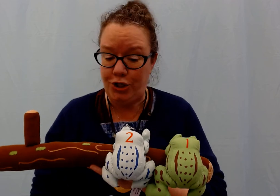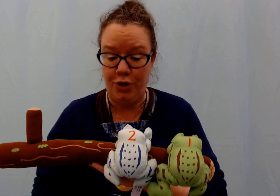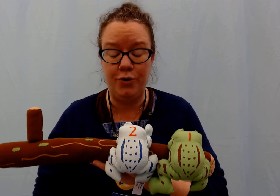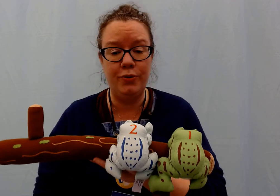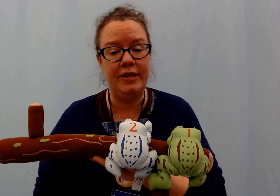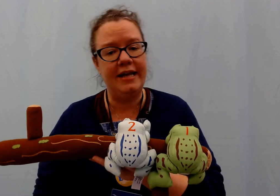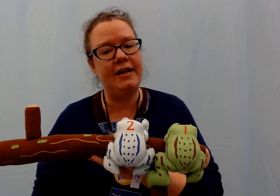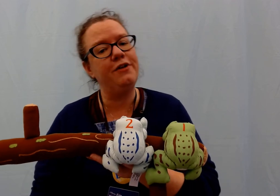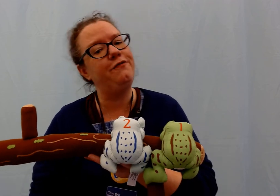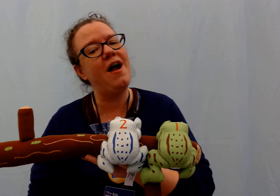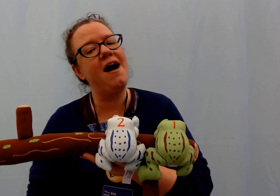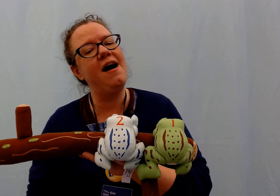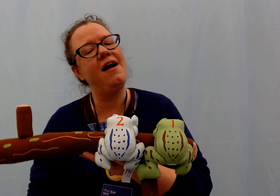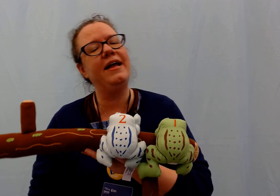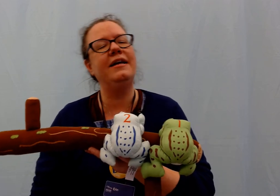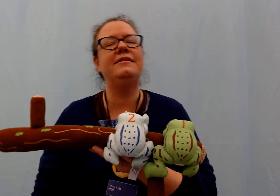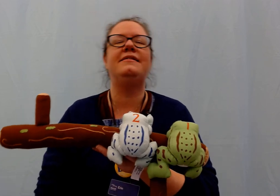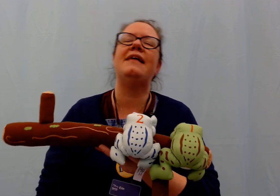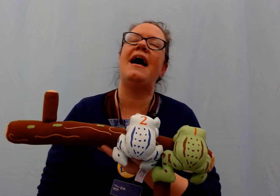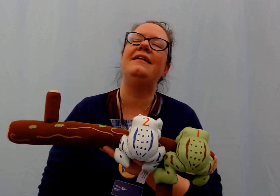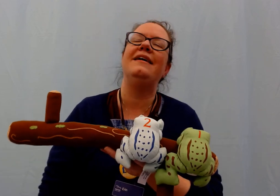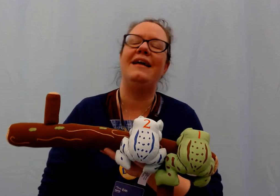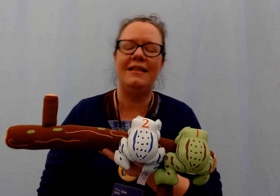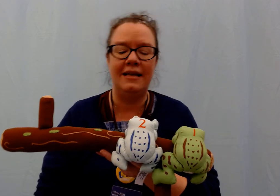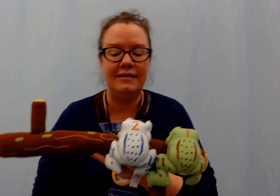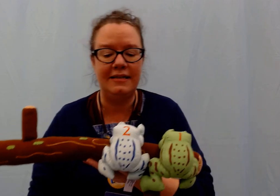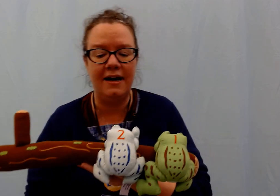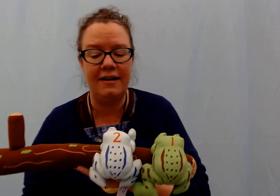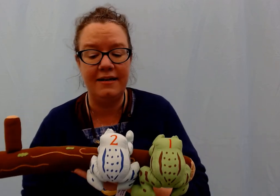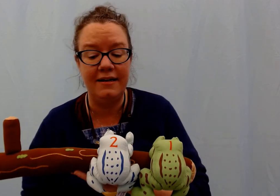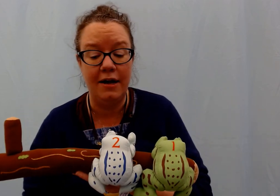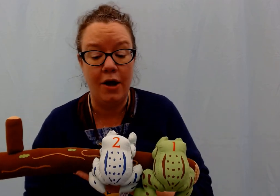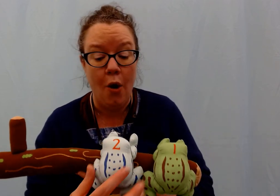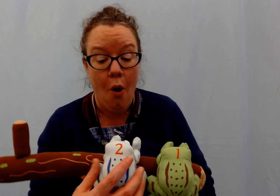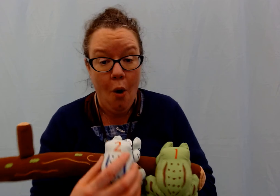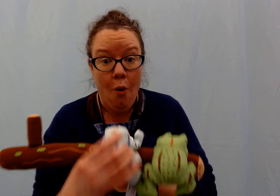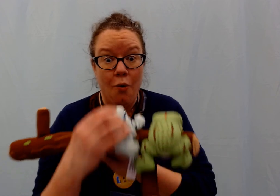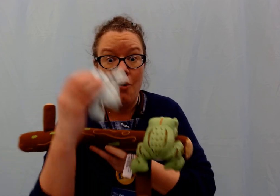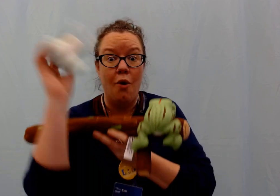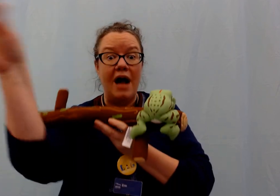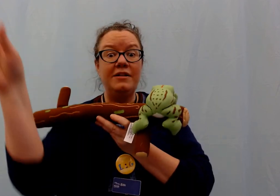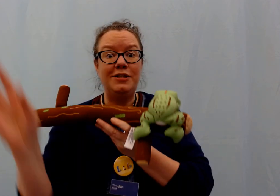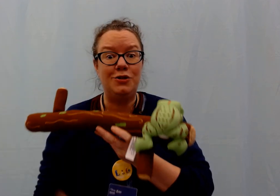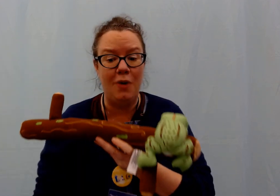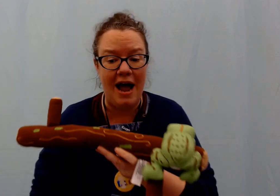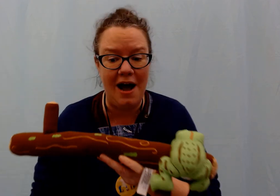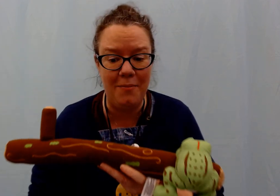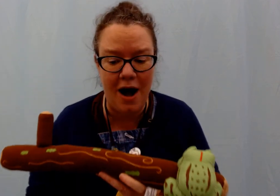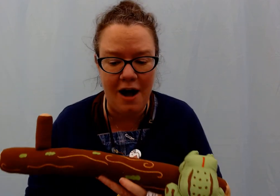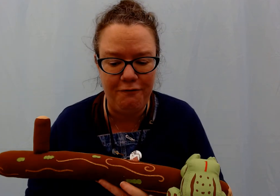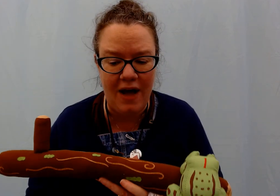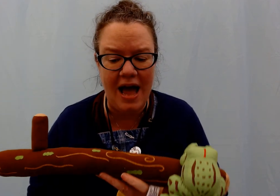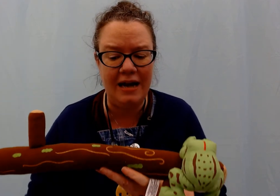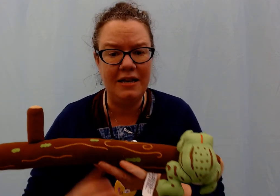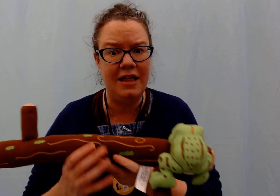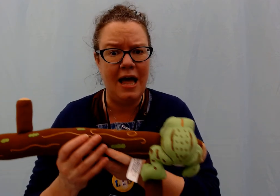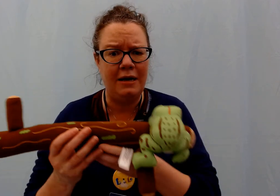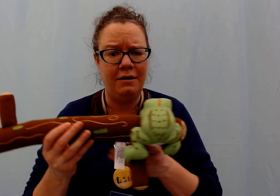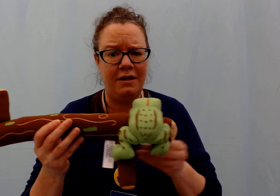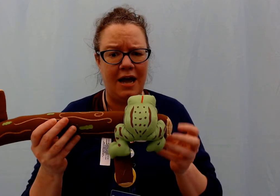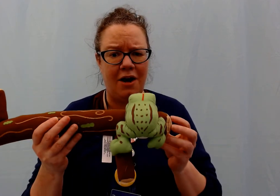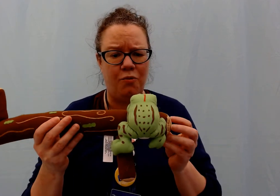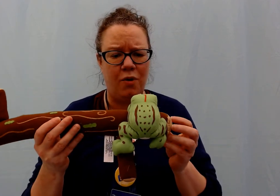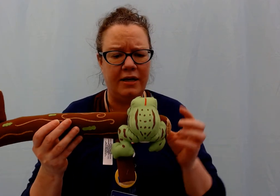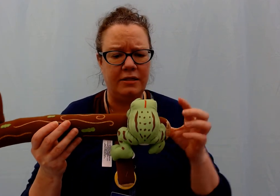two little froggies sat in the sun, one swam off and then there was